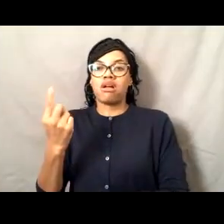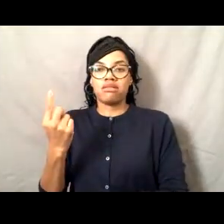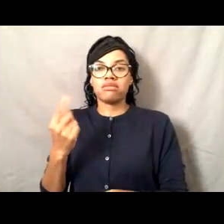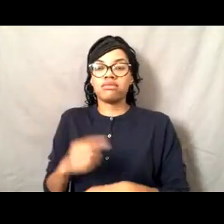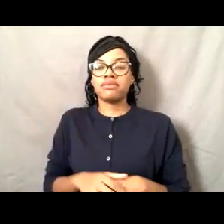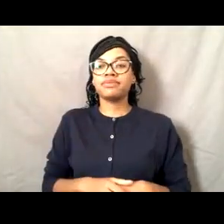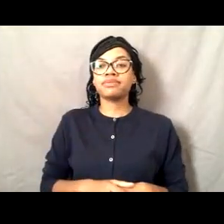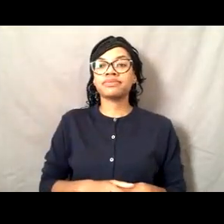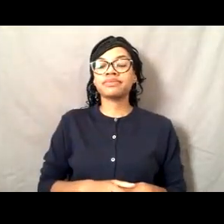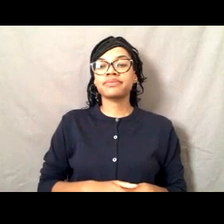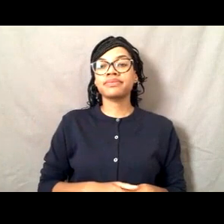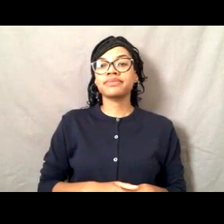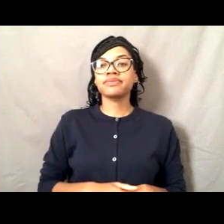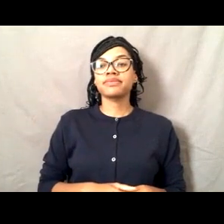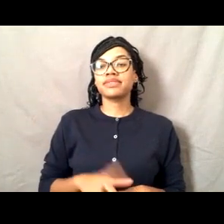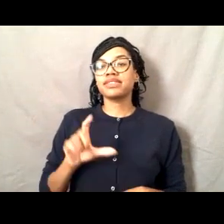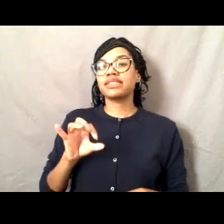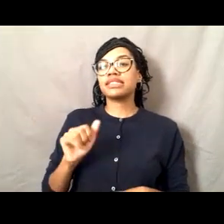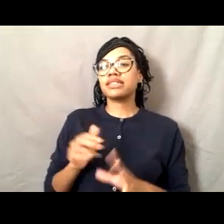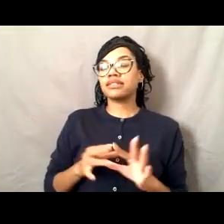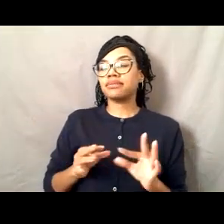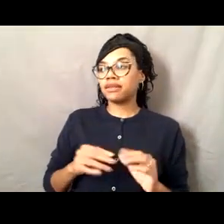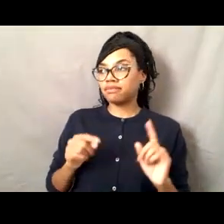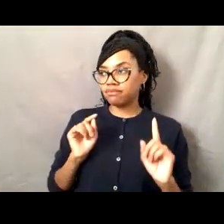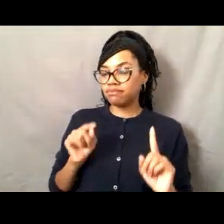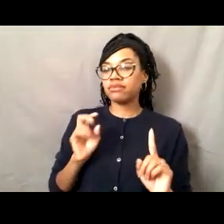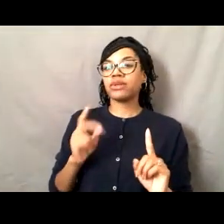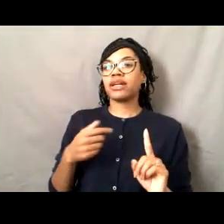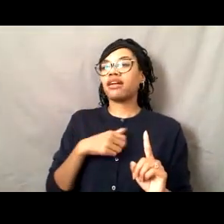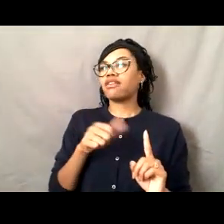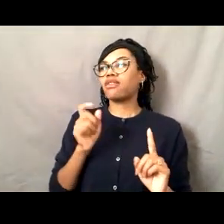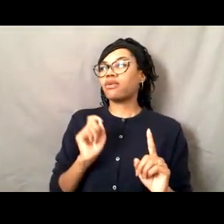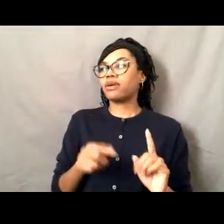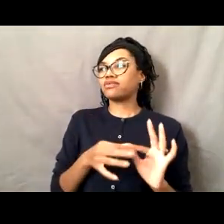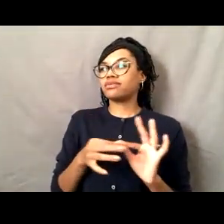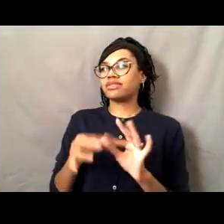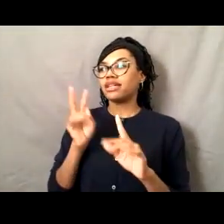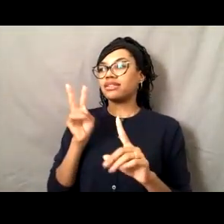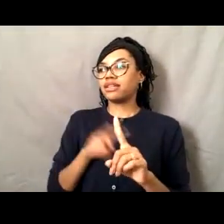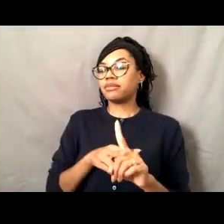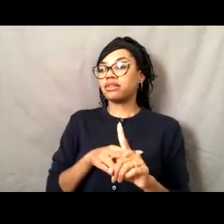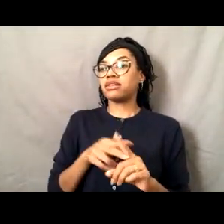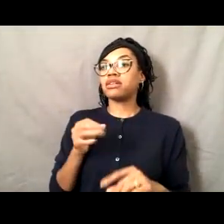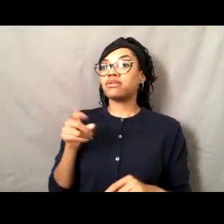[Lisa] We had another question about assignments is that if you want it to stay at an assignment longer